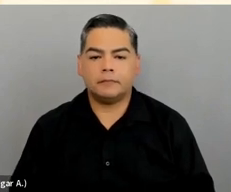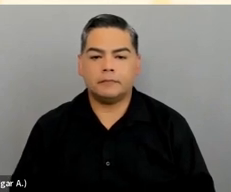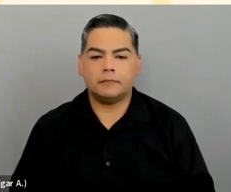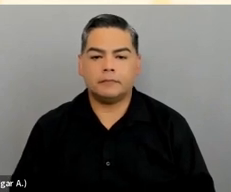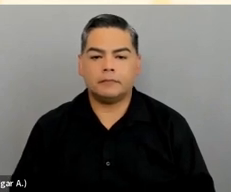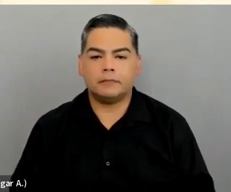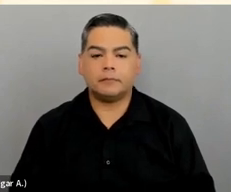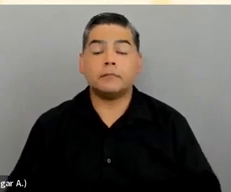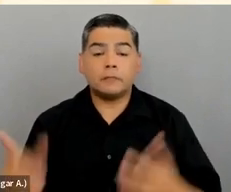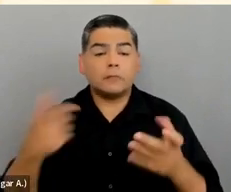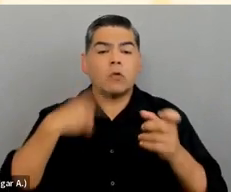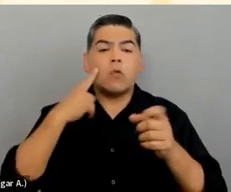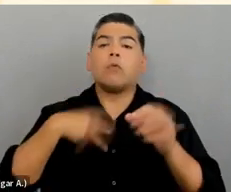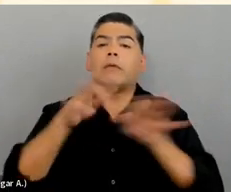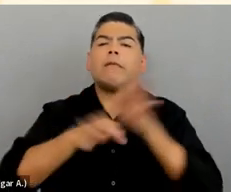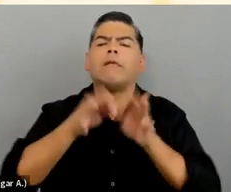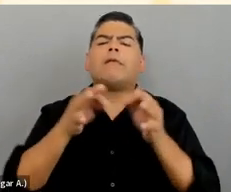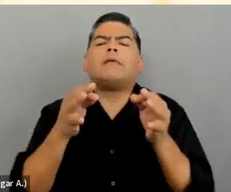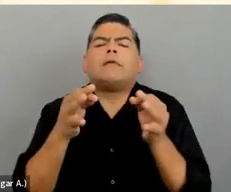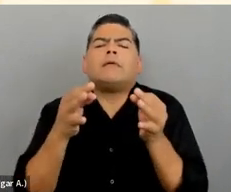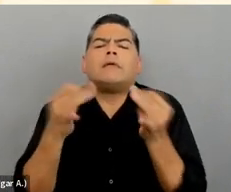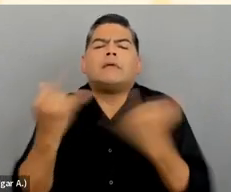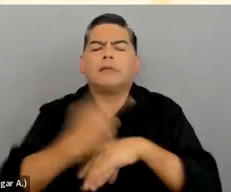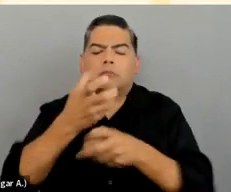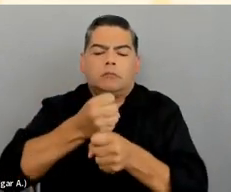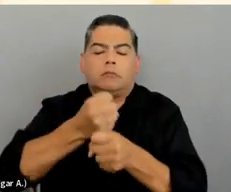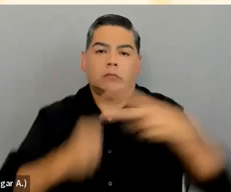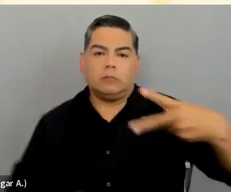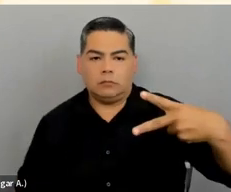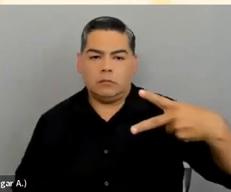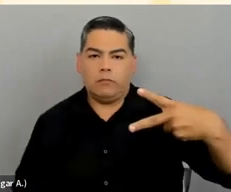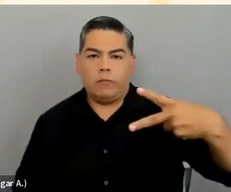What are we going to cover today? Just in a nutshell, two things that I want to talk about.